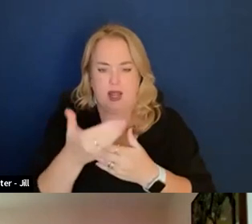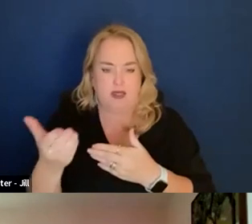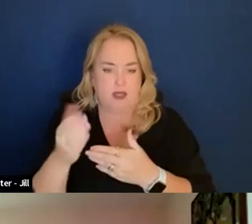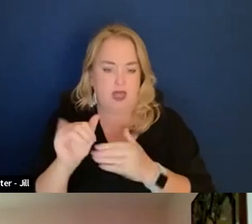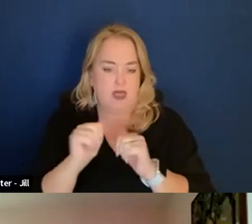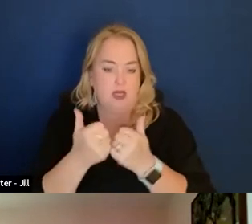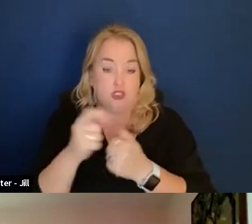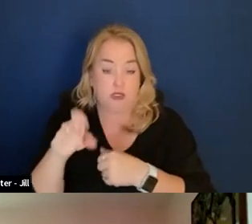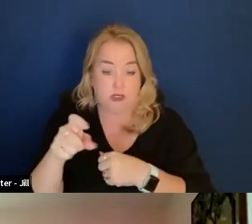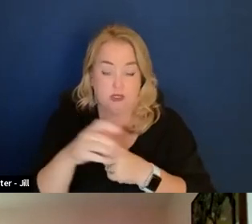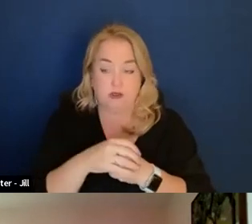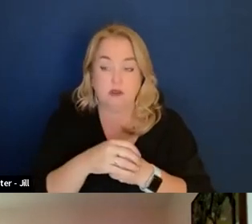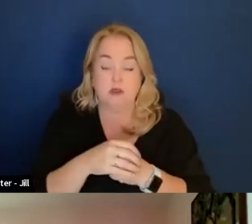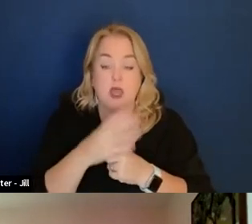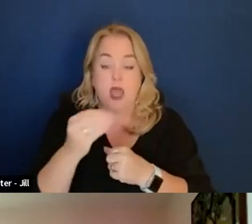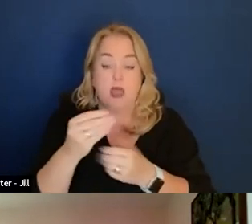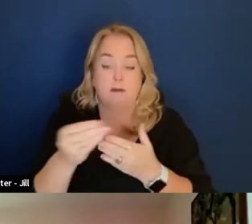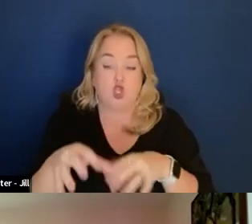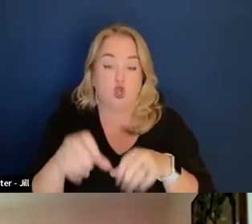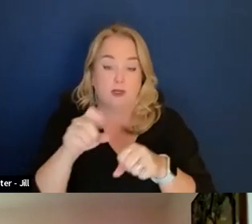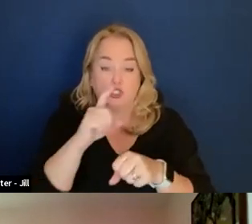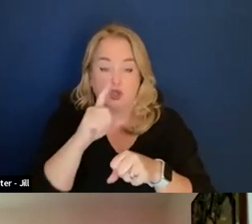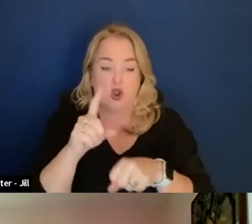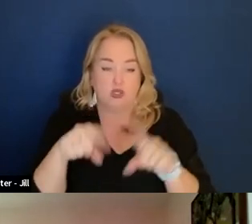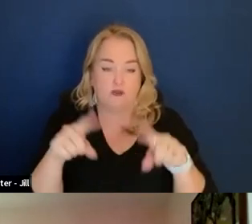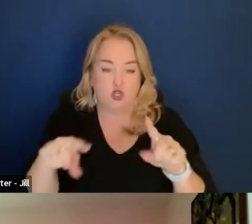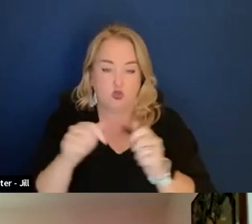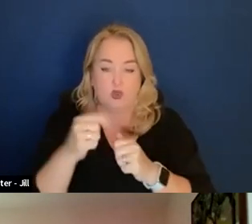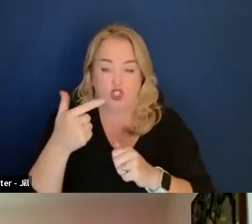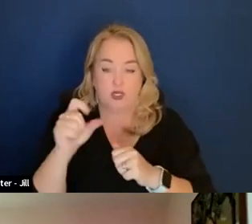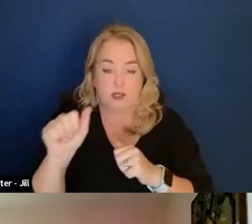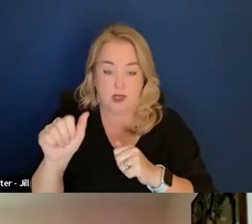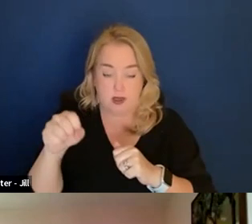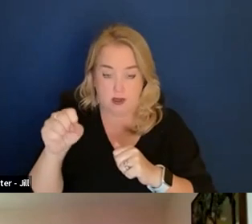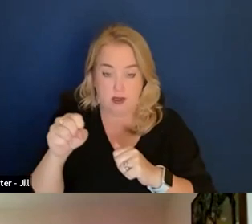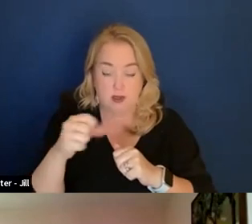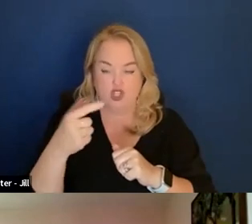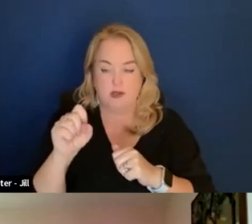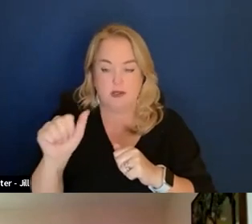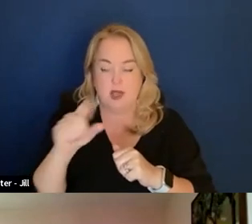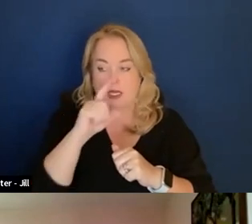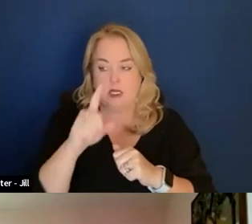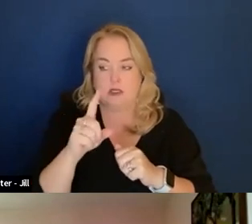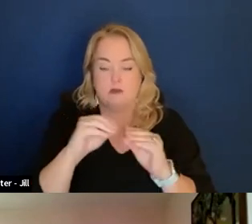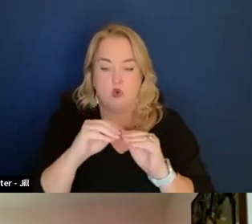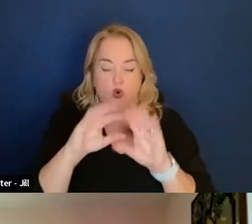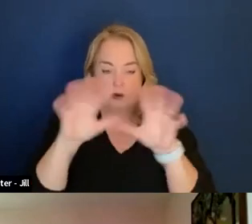And procurements are very diverse at GSA because GSA has like a huge amount of spend.